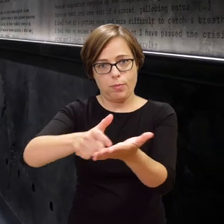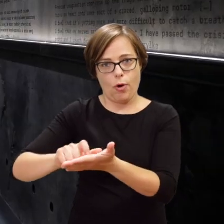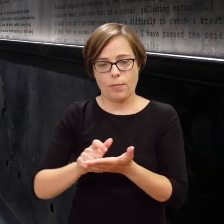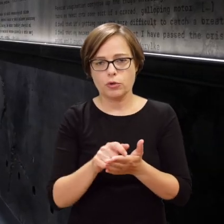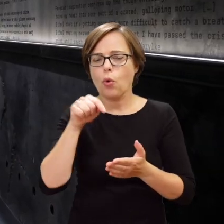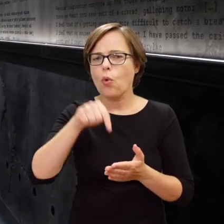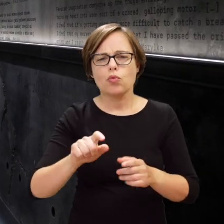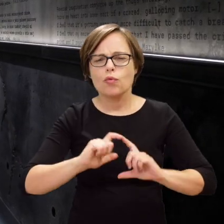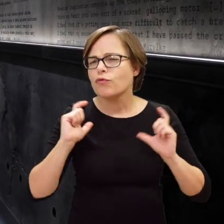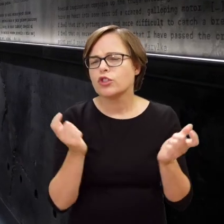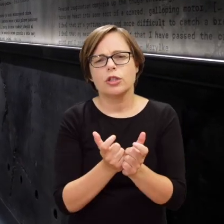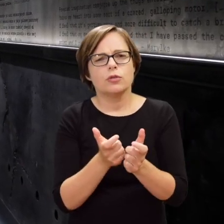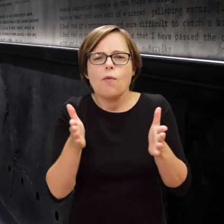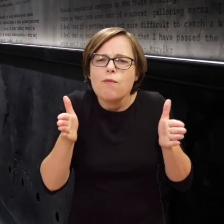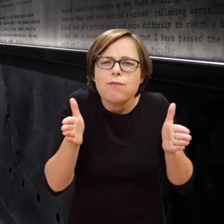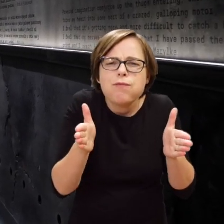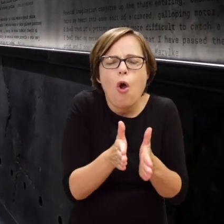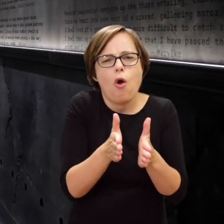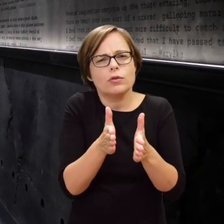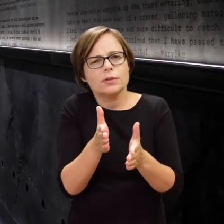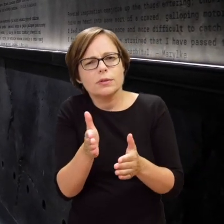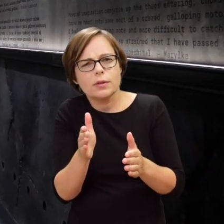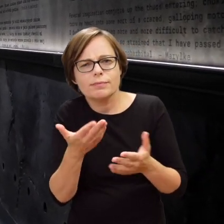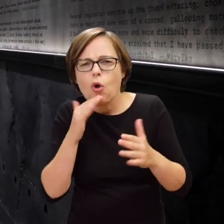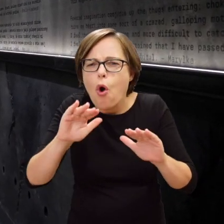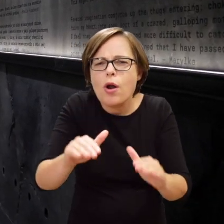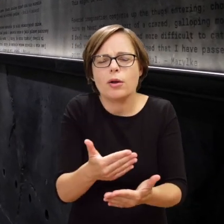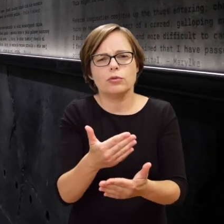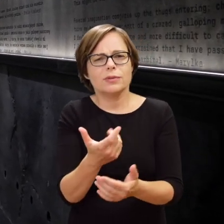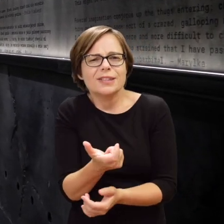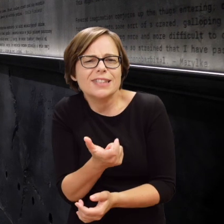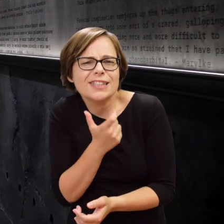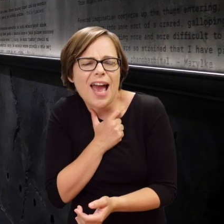Here, everything is narrow, the space is very limited and tight,